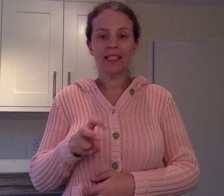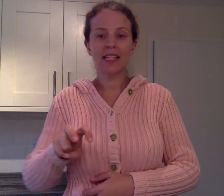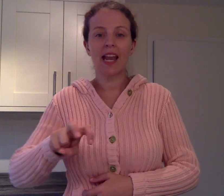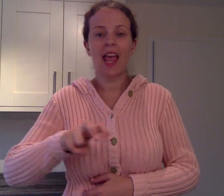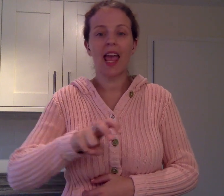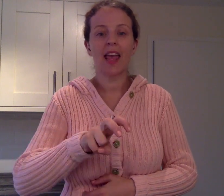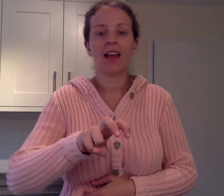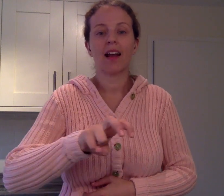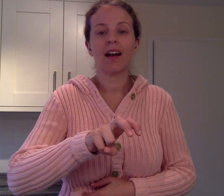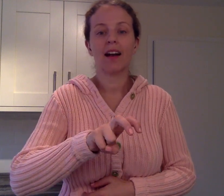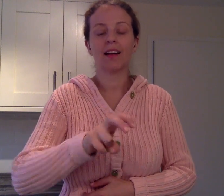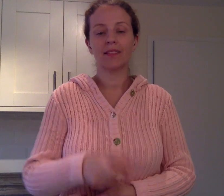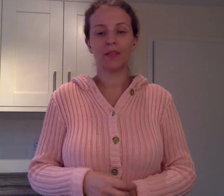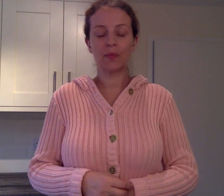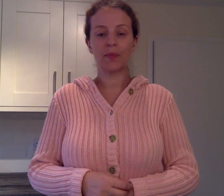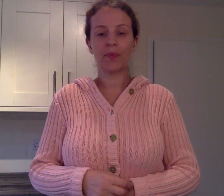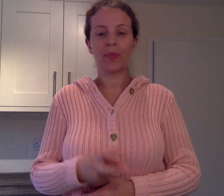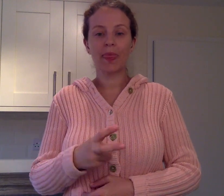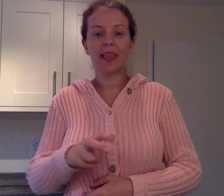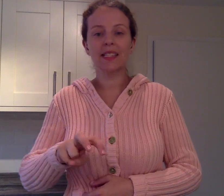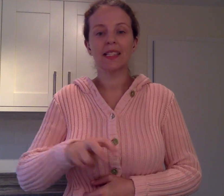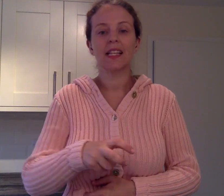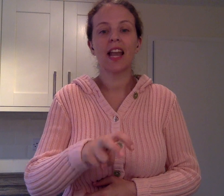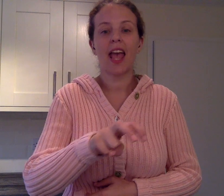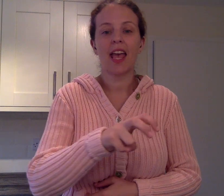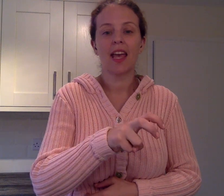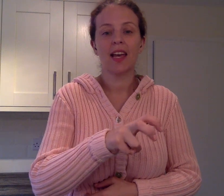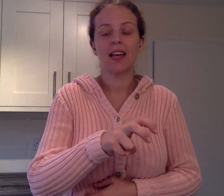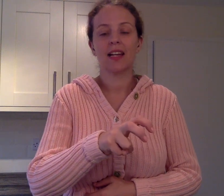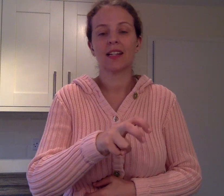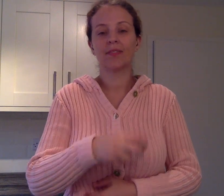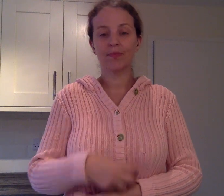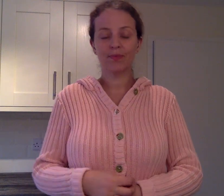SNAKE